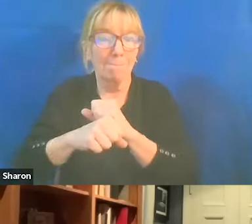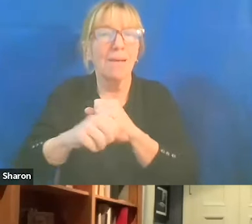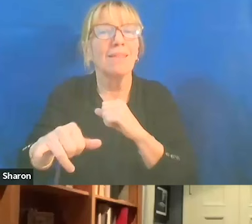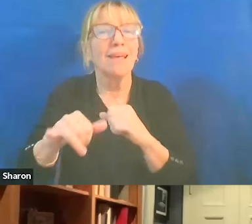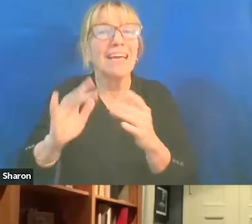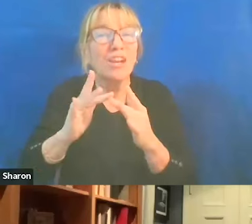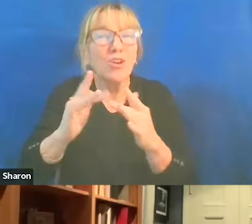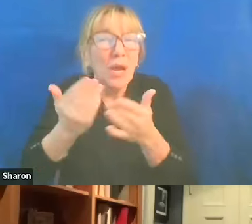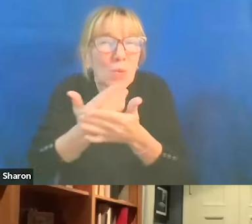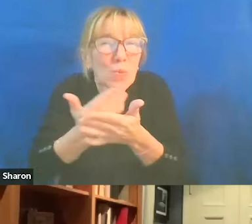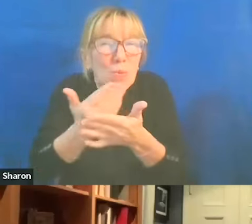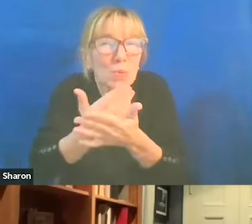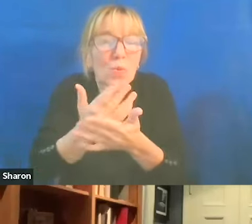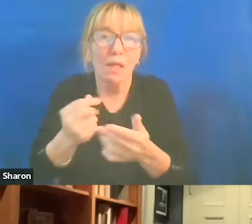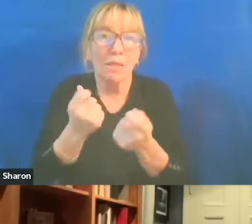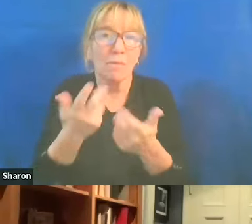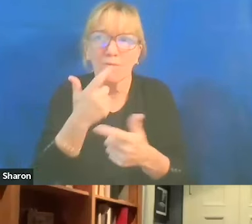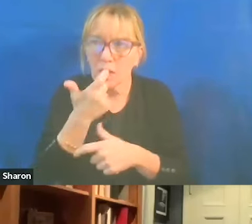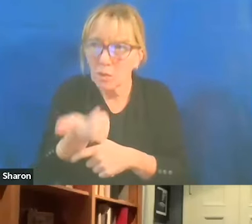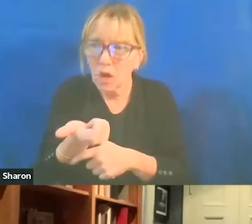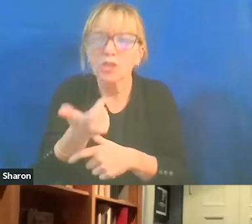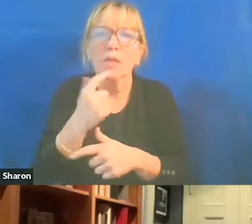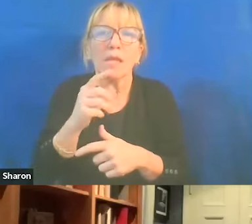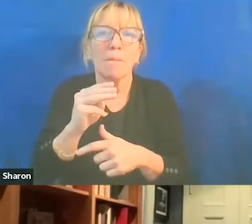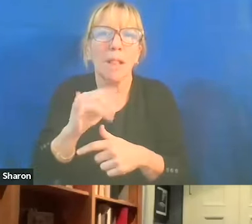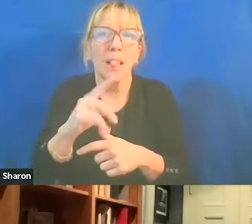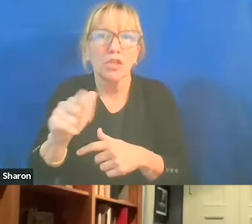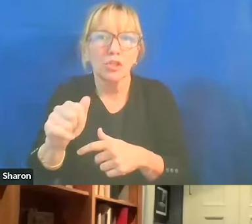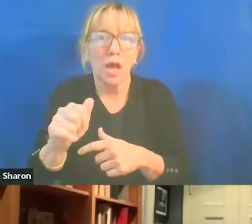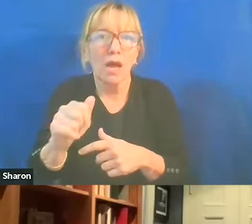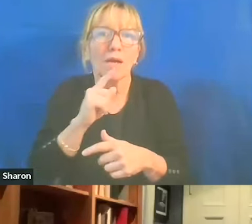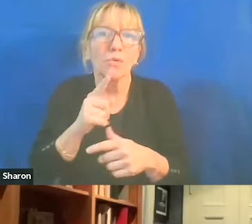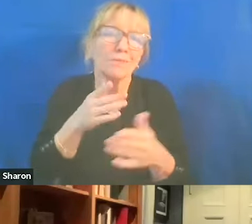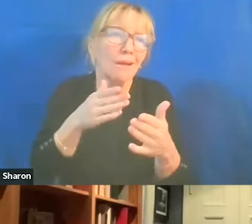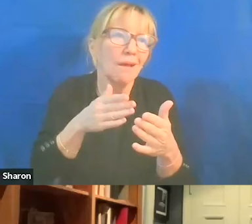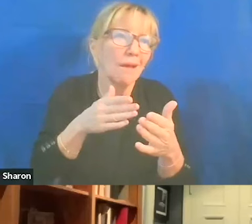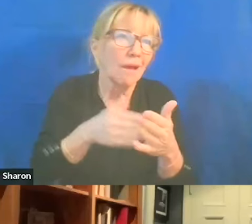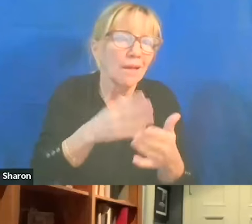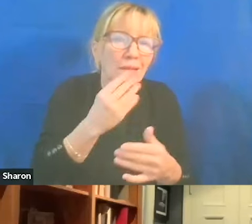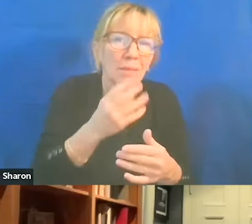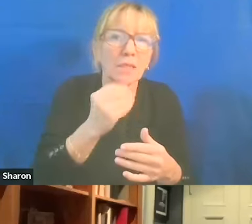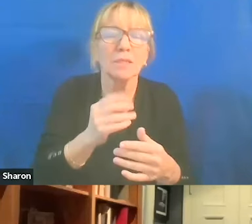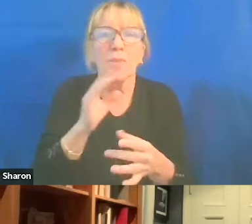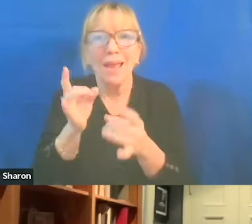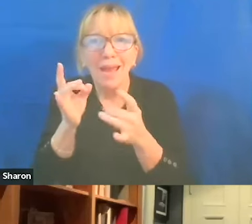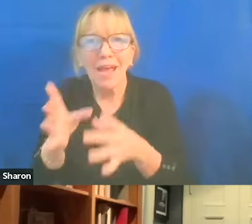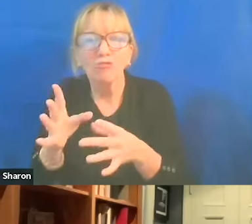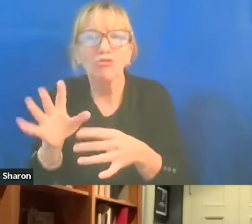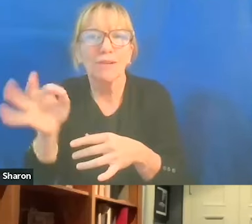And there were a bunch of us watching the militia movement with its anti-Semitism and its hatred of federal officials